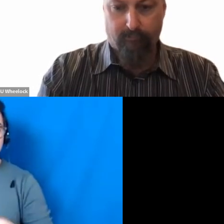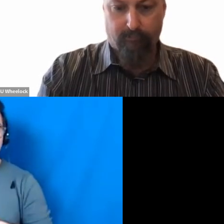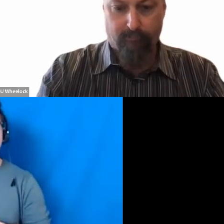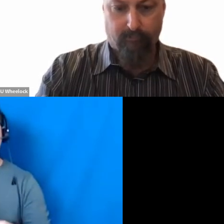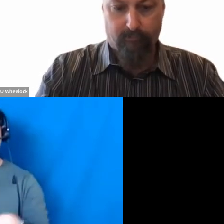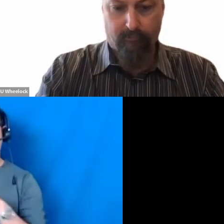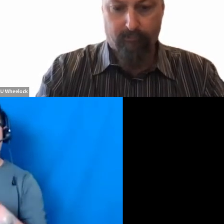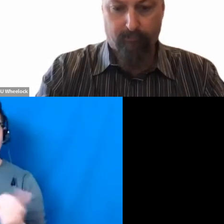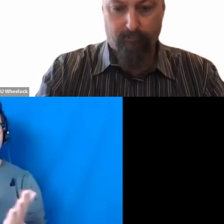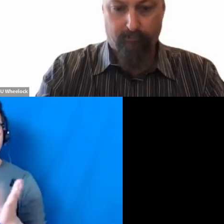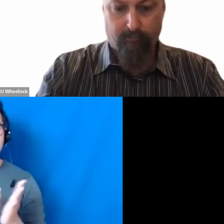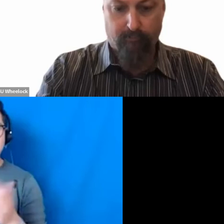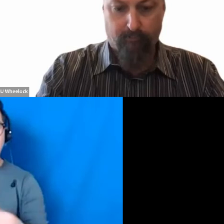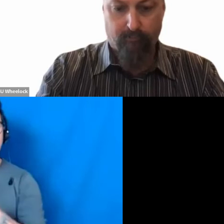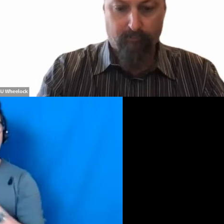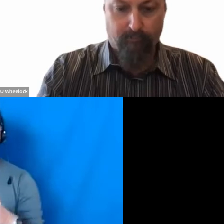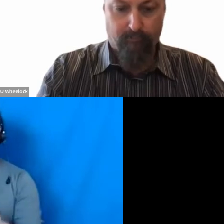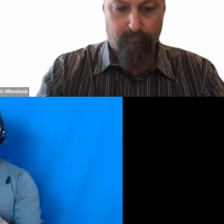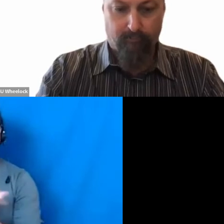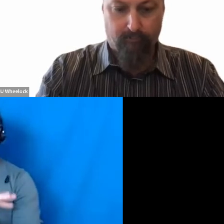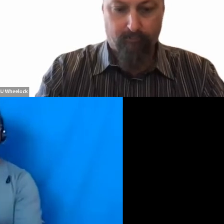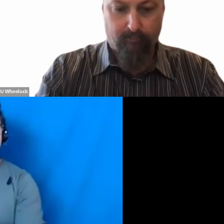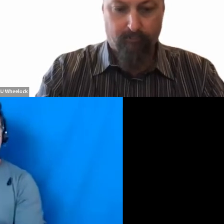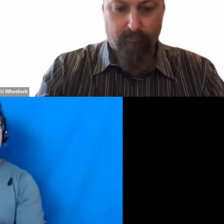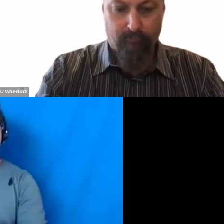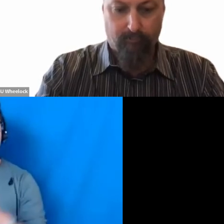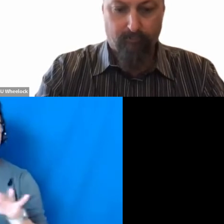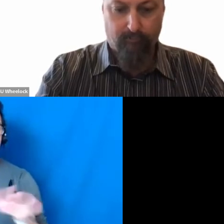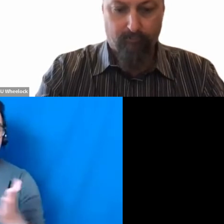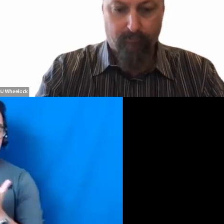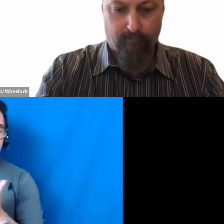and Early Mathematics Intervention for Diverse Learners in school settings.